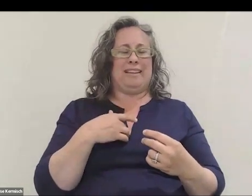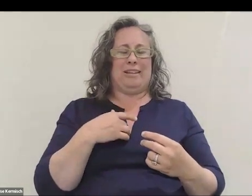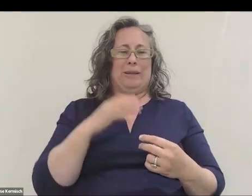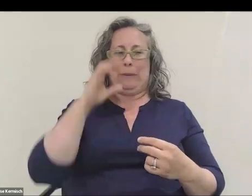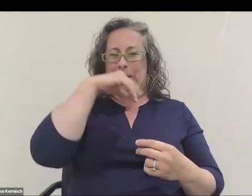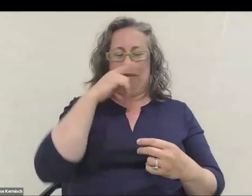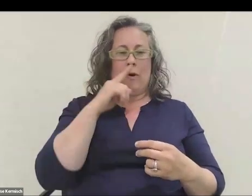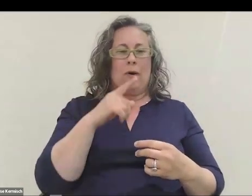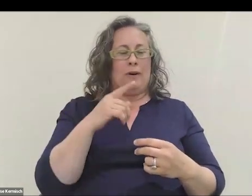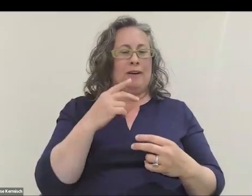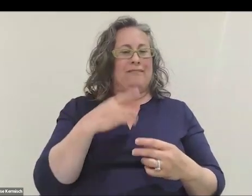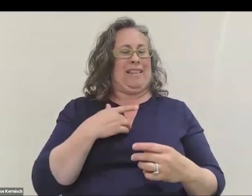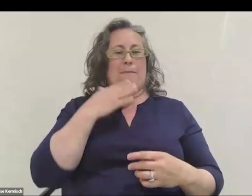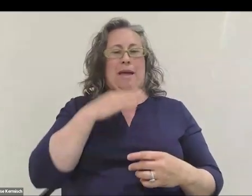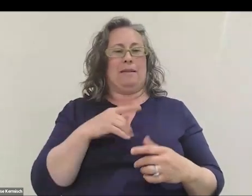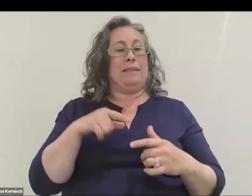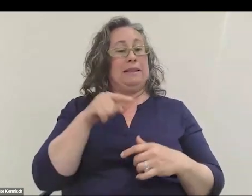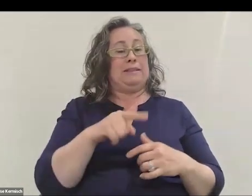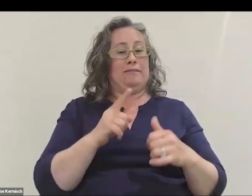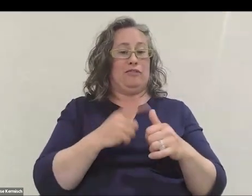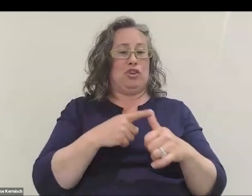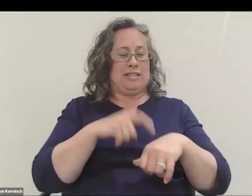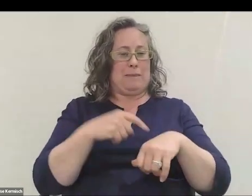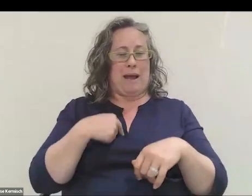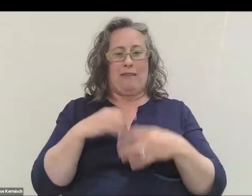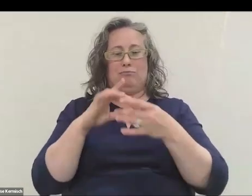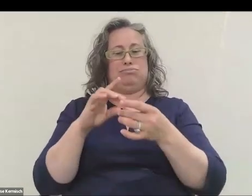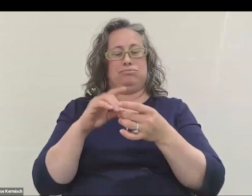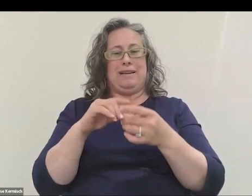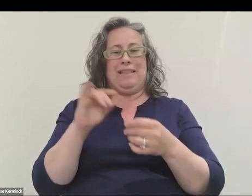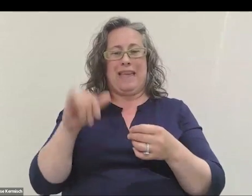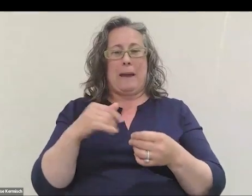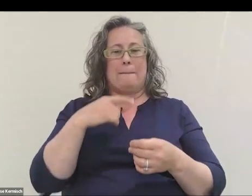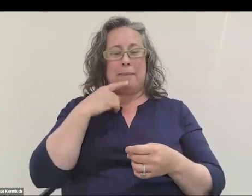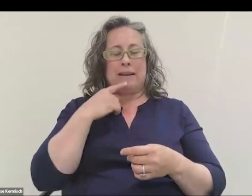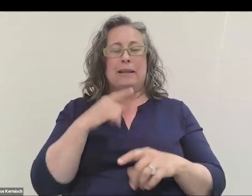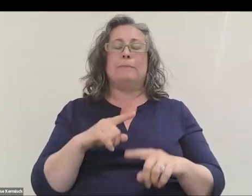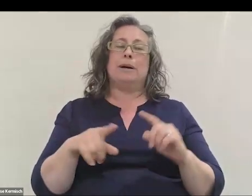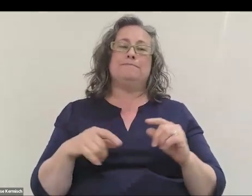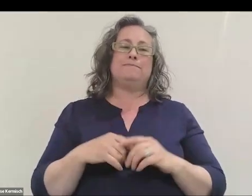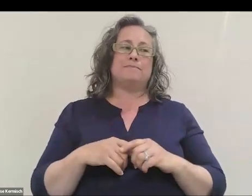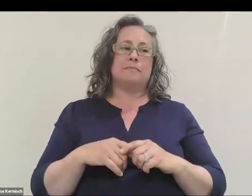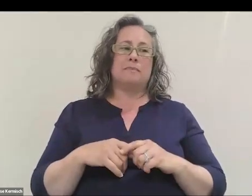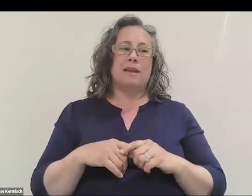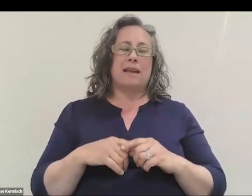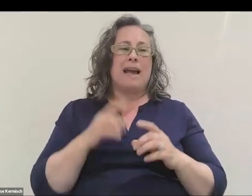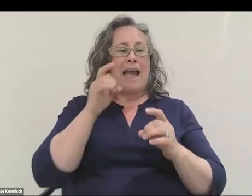This is actually the only-- the first time I've ever mentioned that publicly by the way. Yes, hated every photo from myself